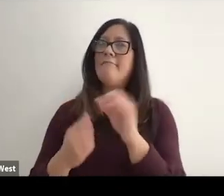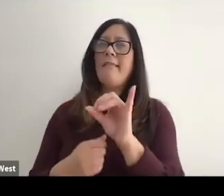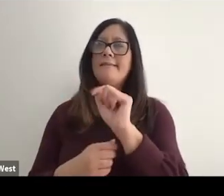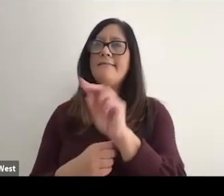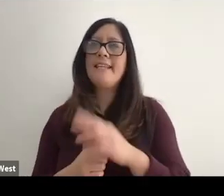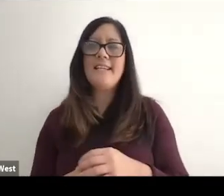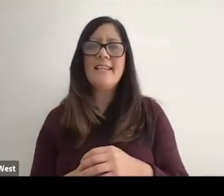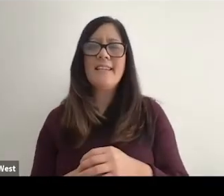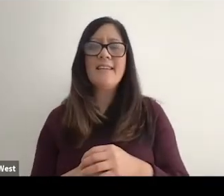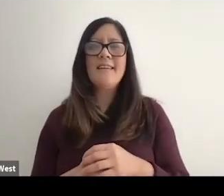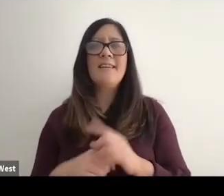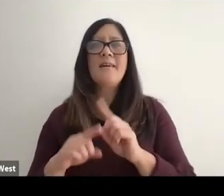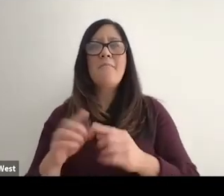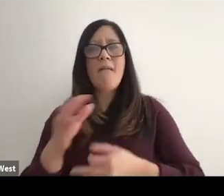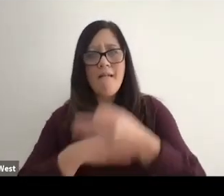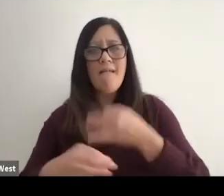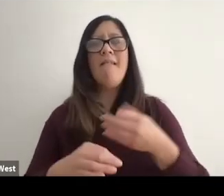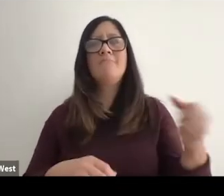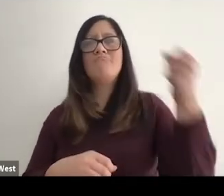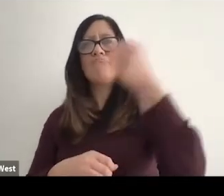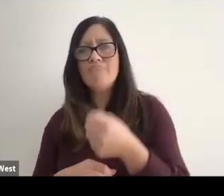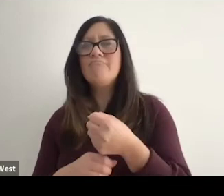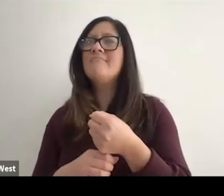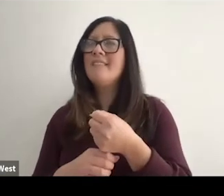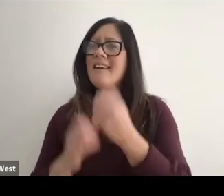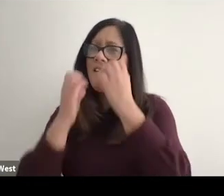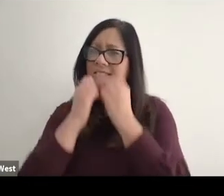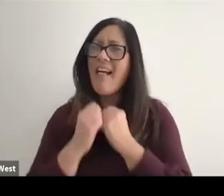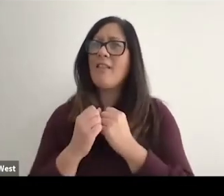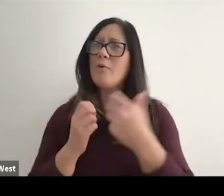in because you are valuable to me. In the demographic that we're talking to,